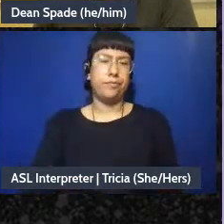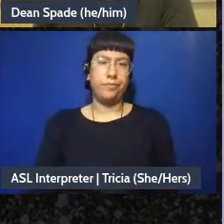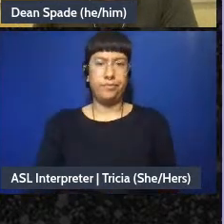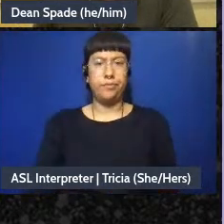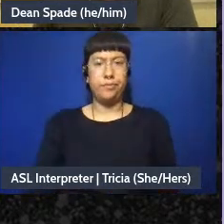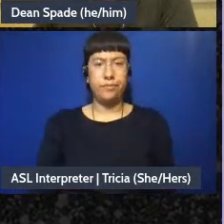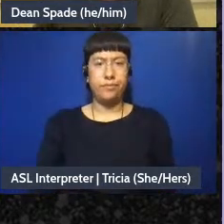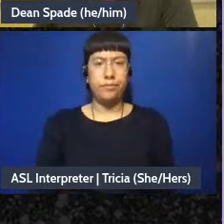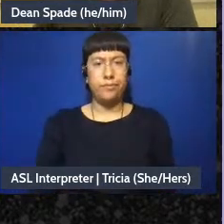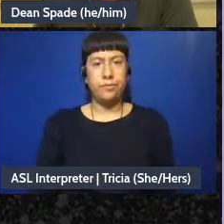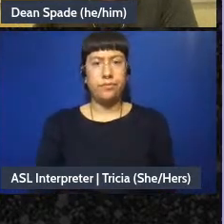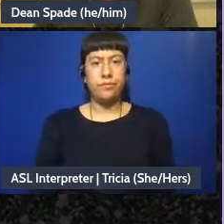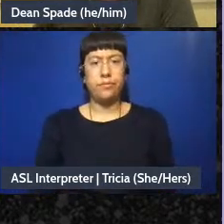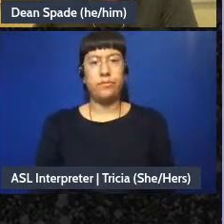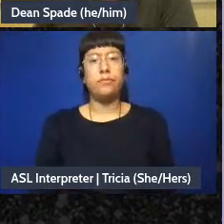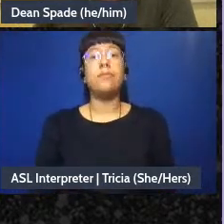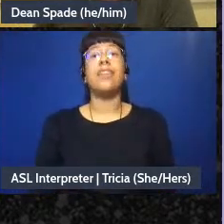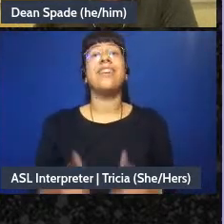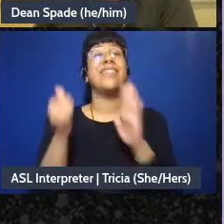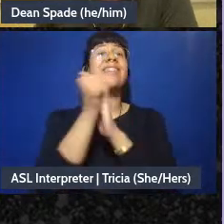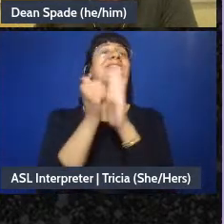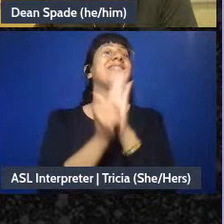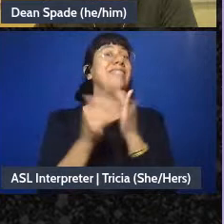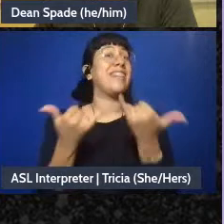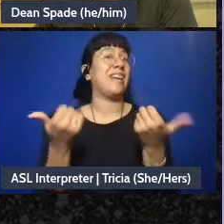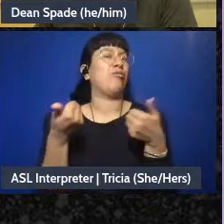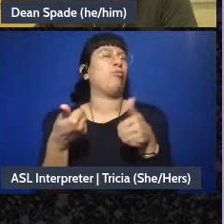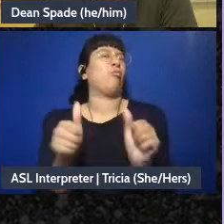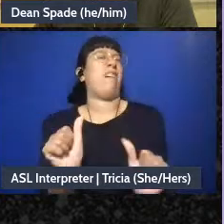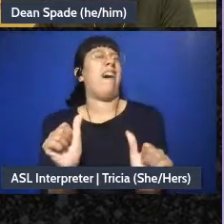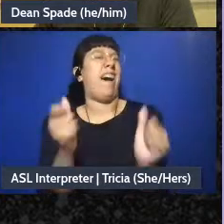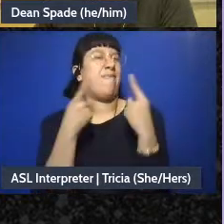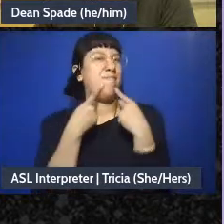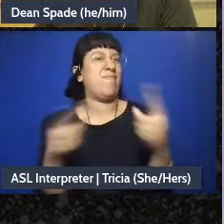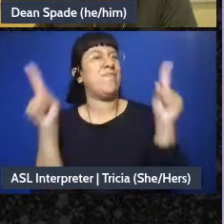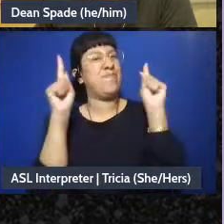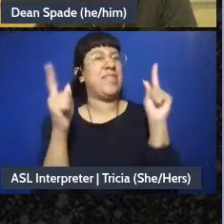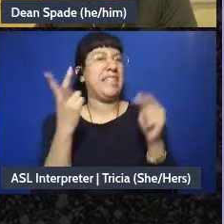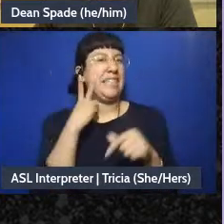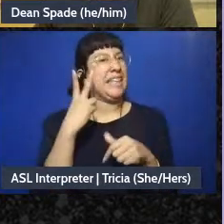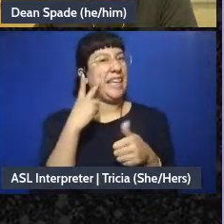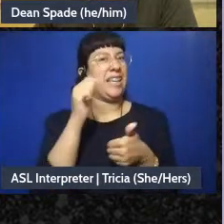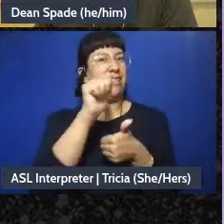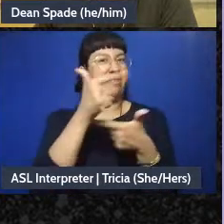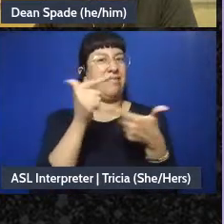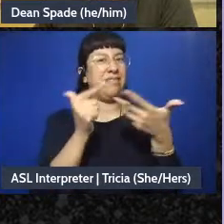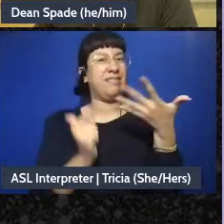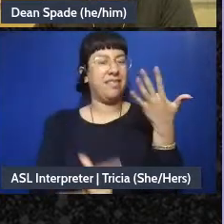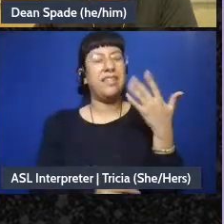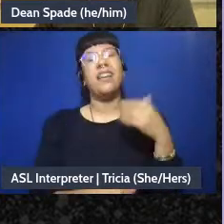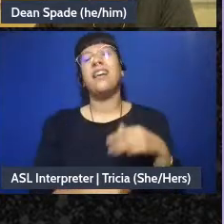The things I want to try to do today, we'll see what we get through, I want to talk briefly – I